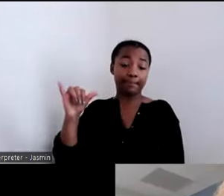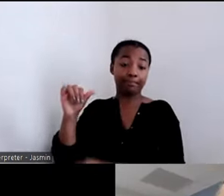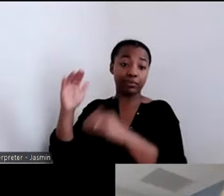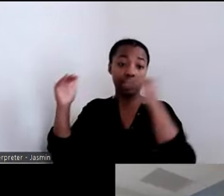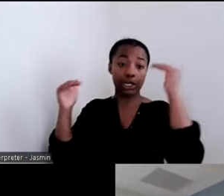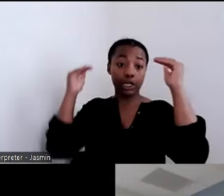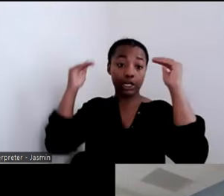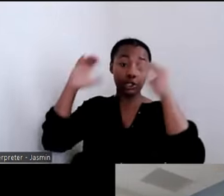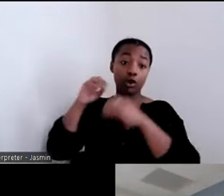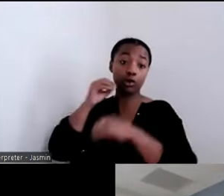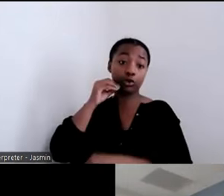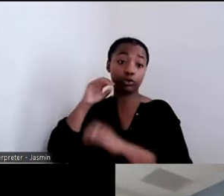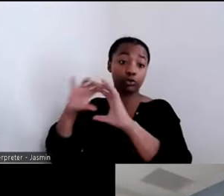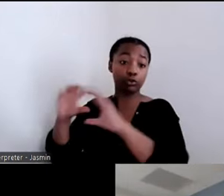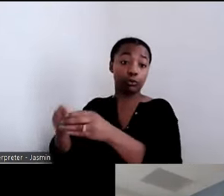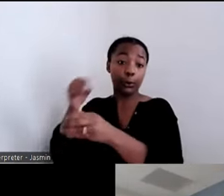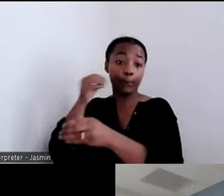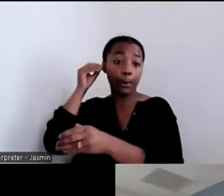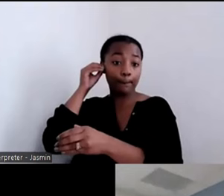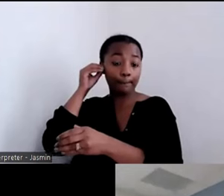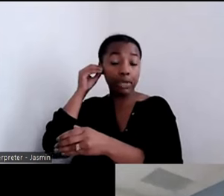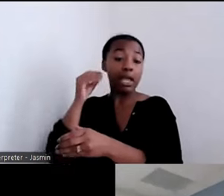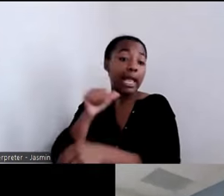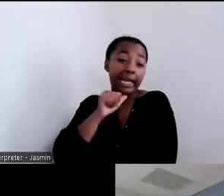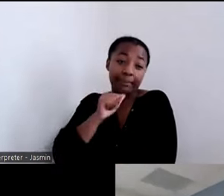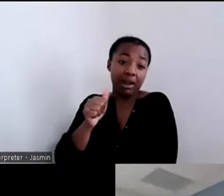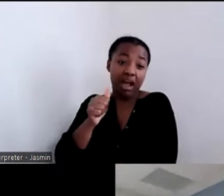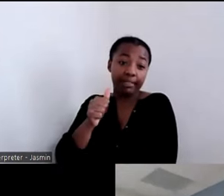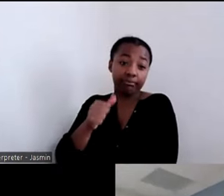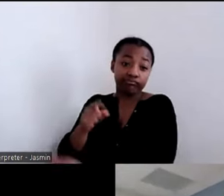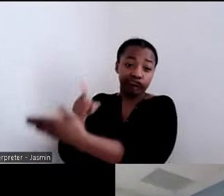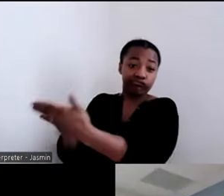have in the group home. Nothing against group homes, but just to Vicki's point